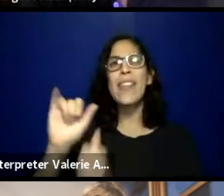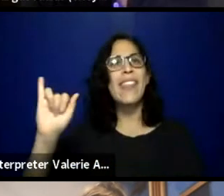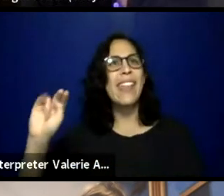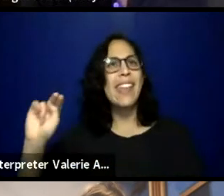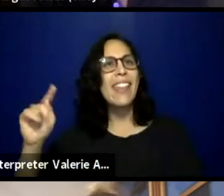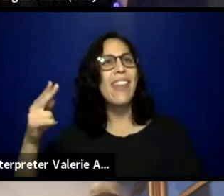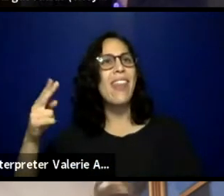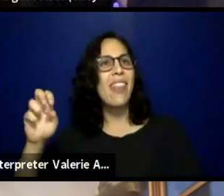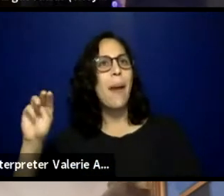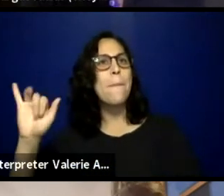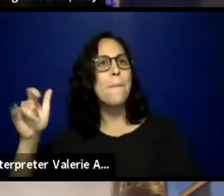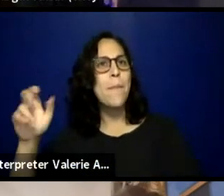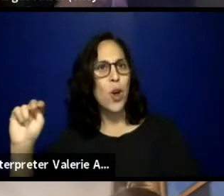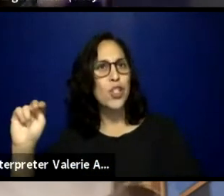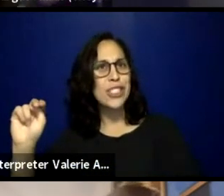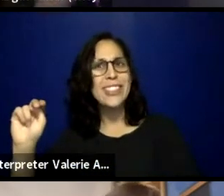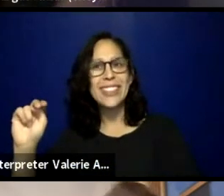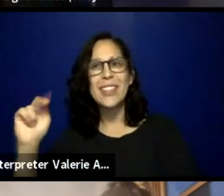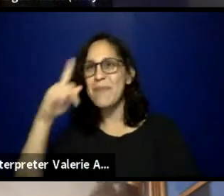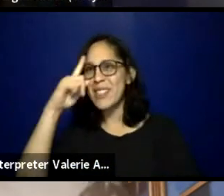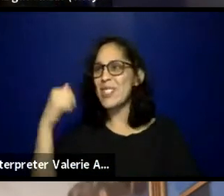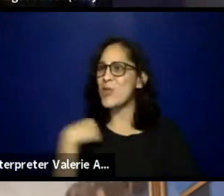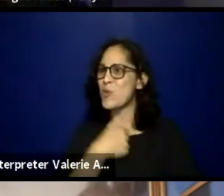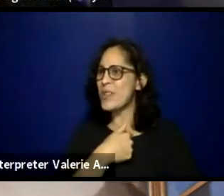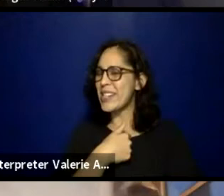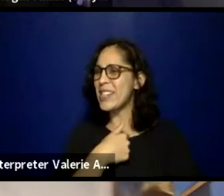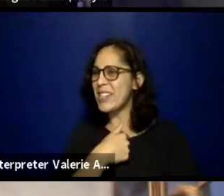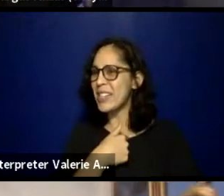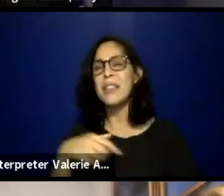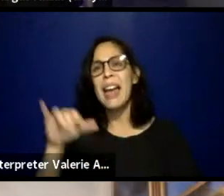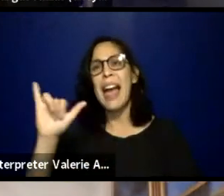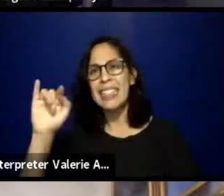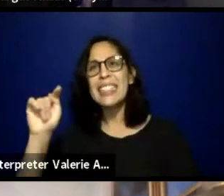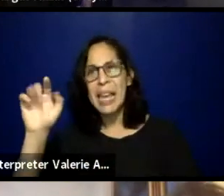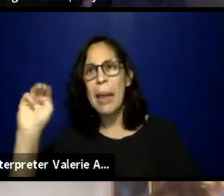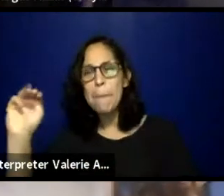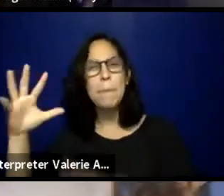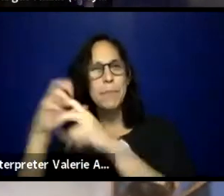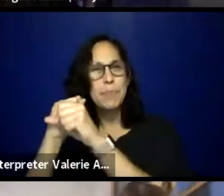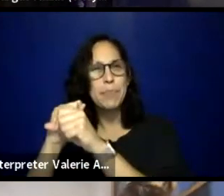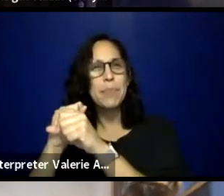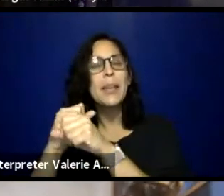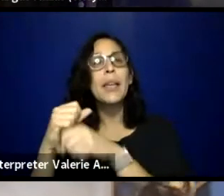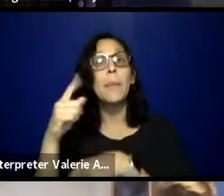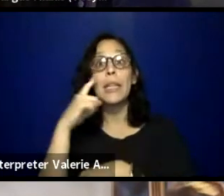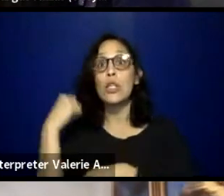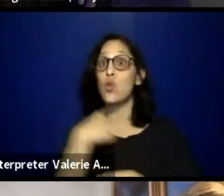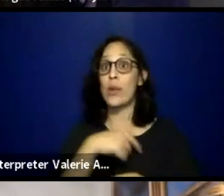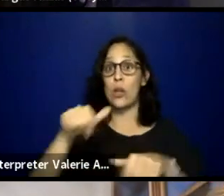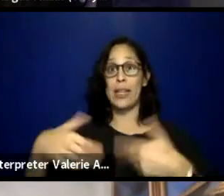I think because we're here with NATF, the New American Theatre Festival,